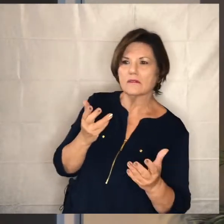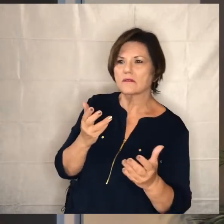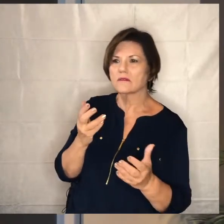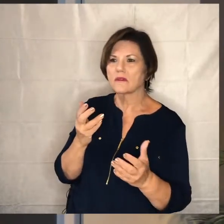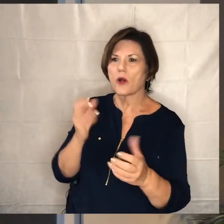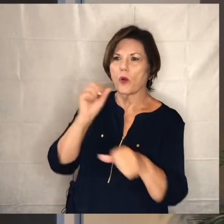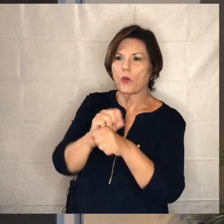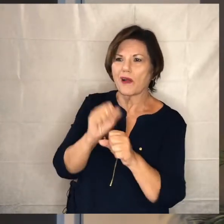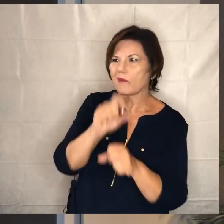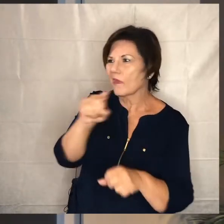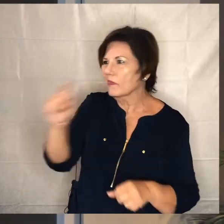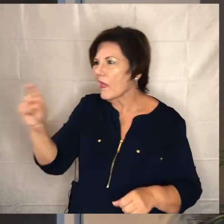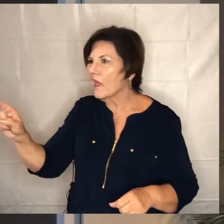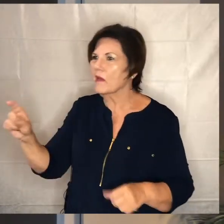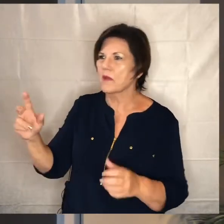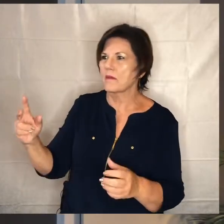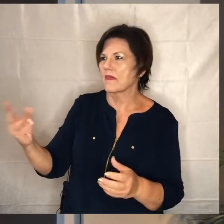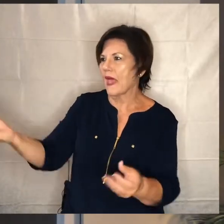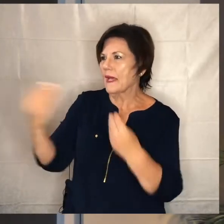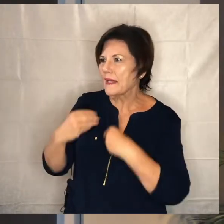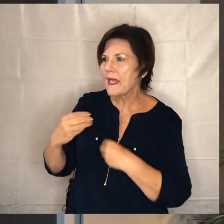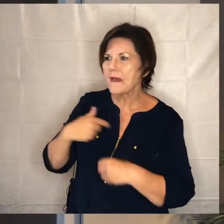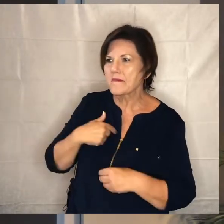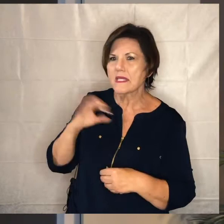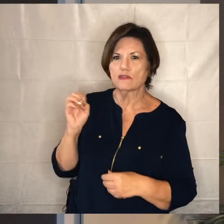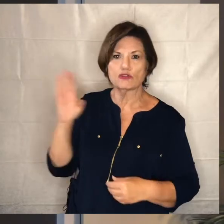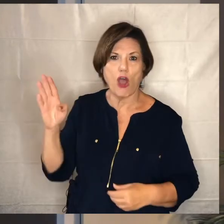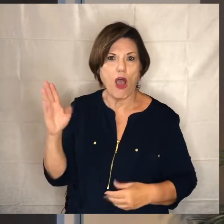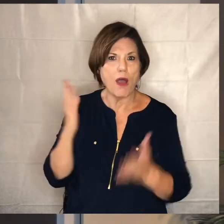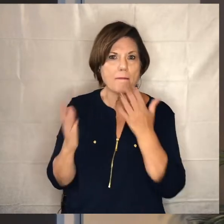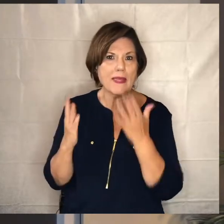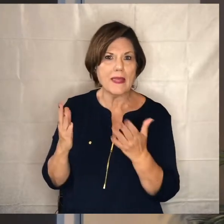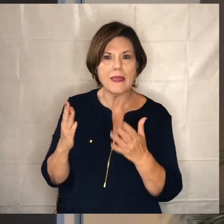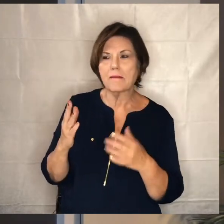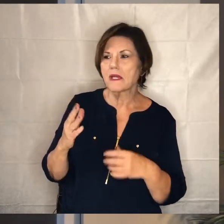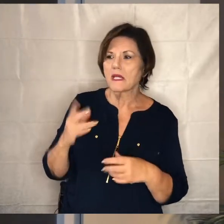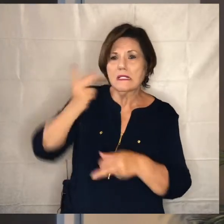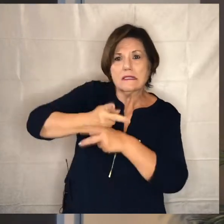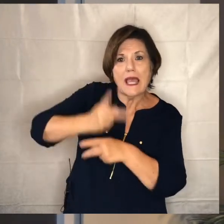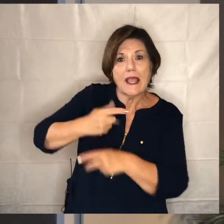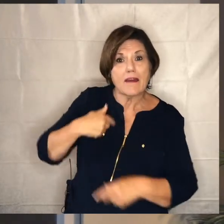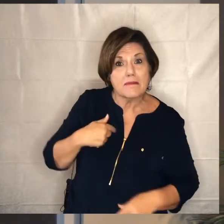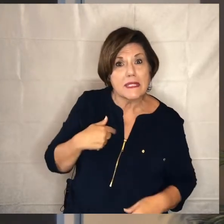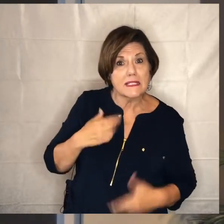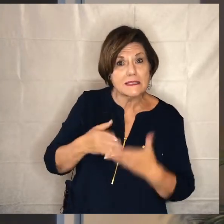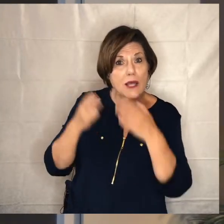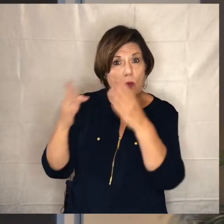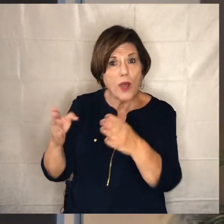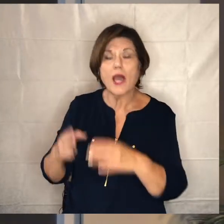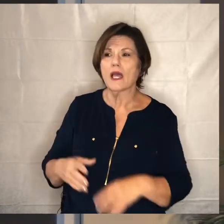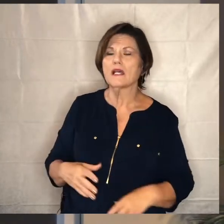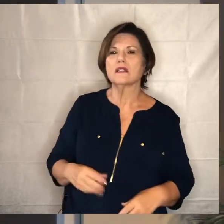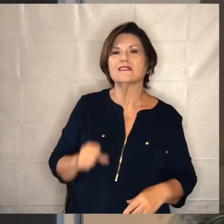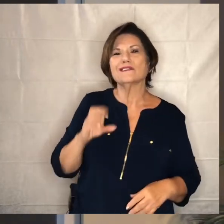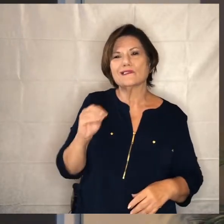actually look favorably on me and give me some sort of a job or or you know they would take care of me in some ways and so he goes and he says